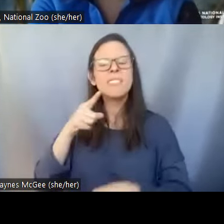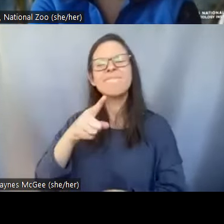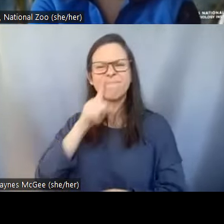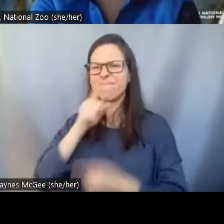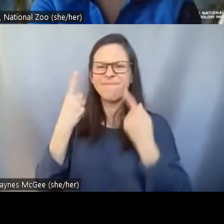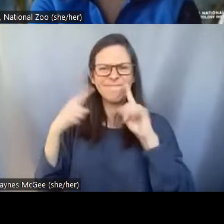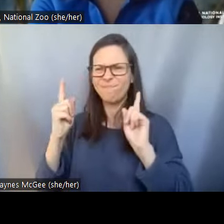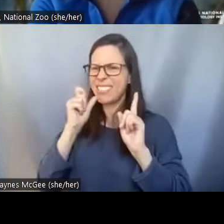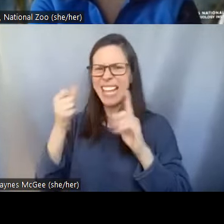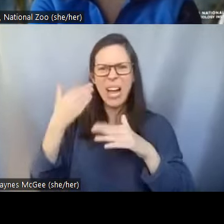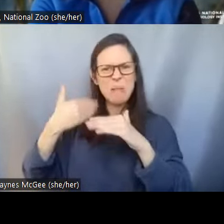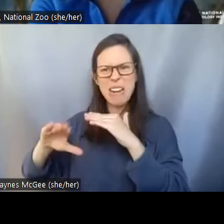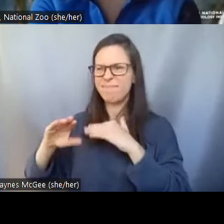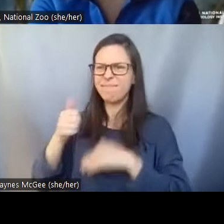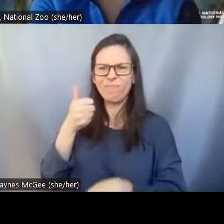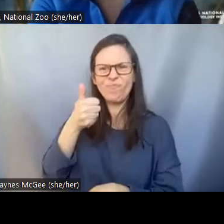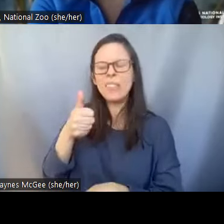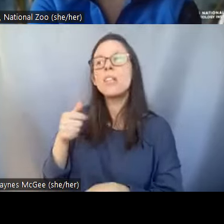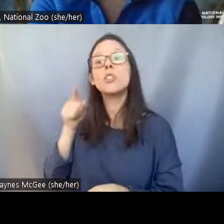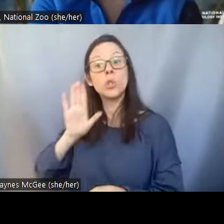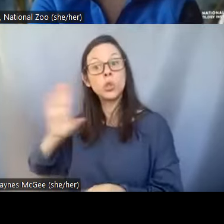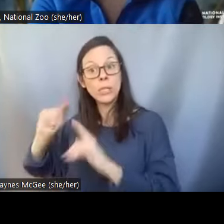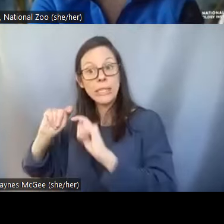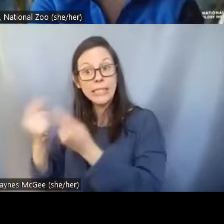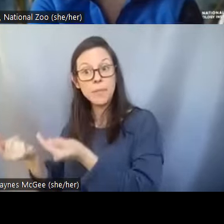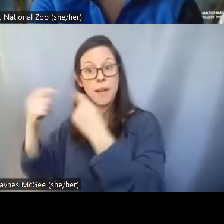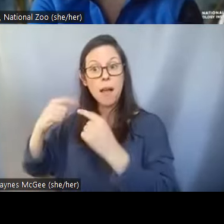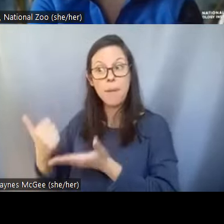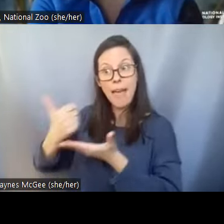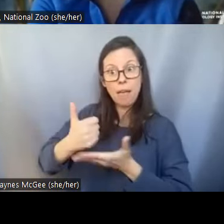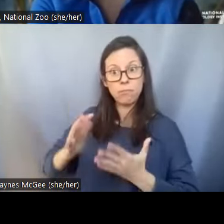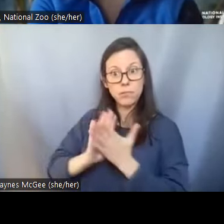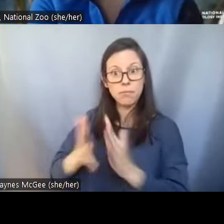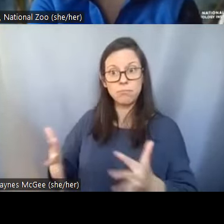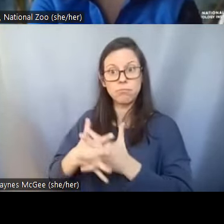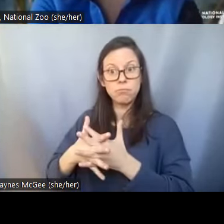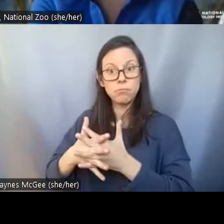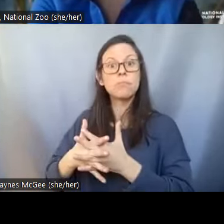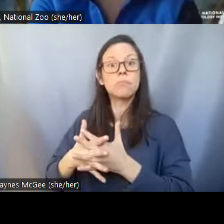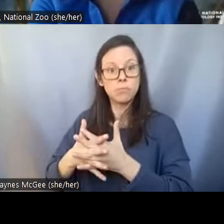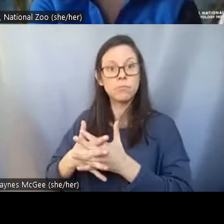team come in with the assisted reproduction and yeah great example that our institution